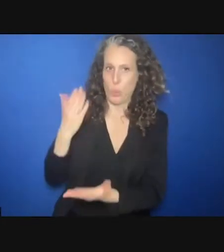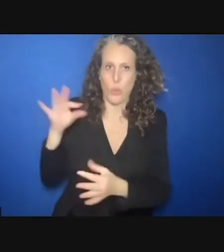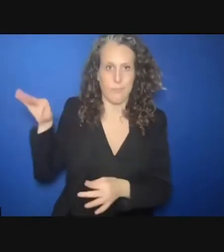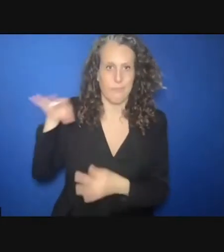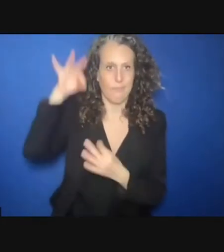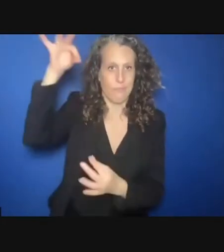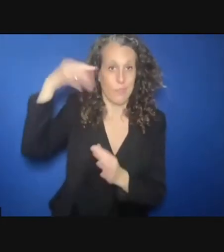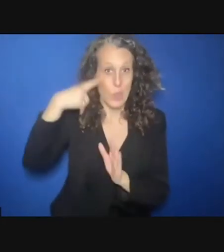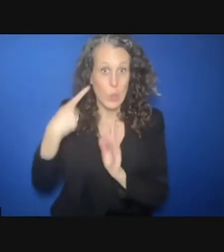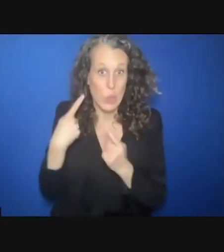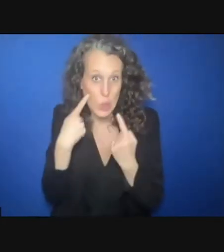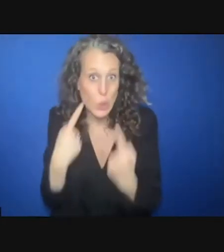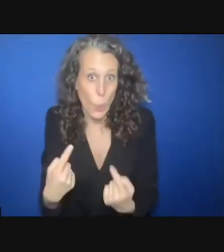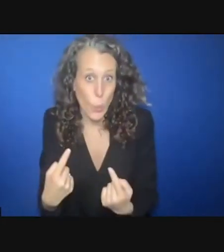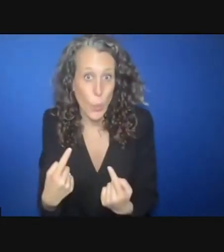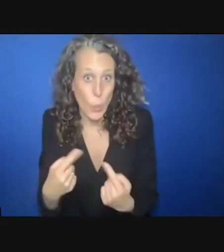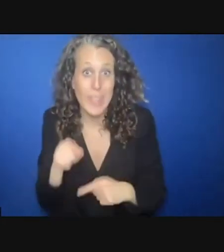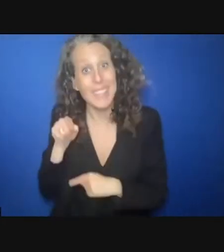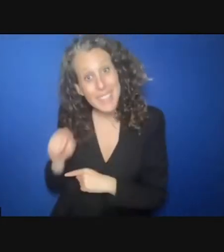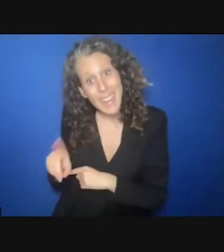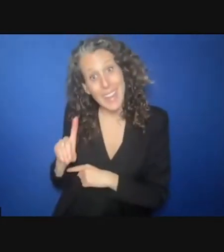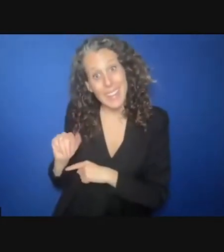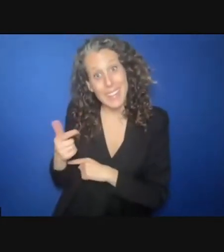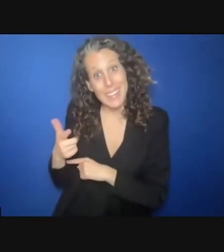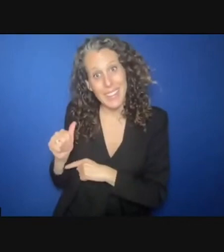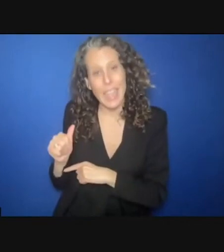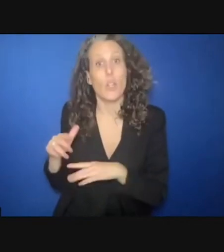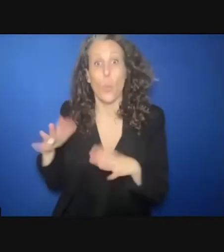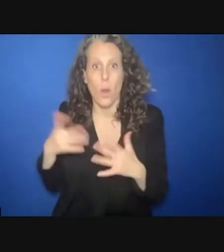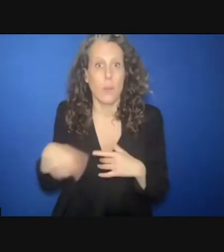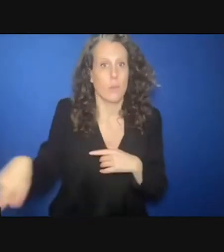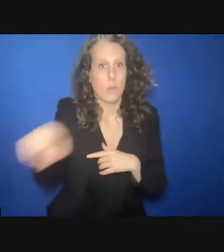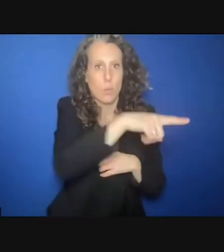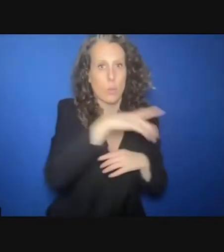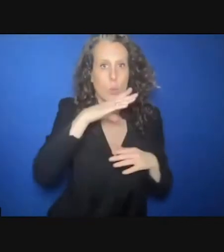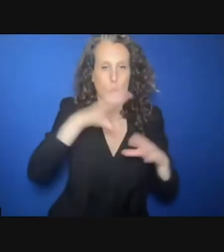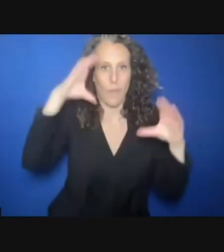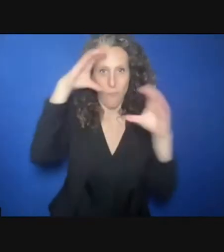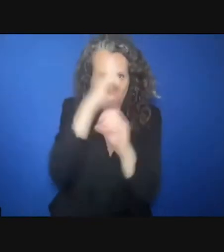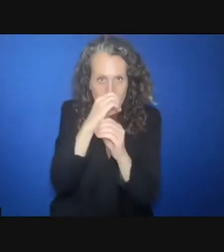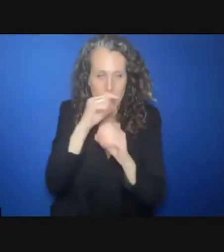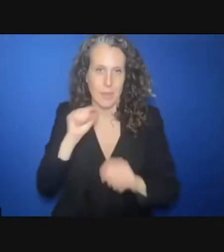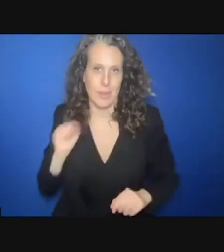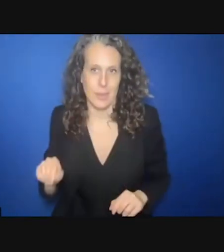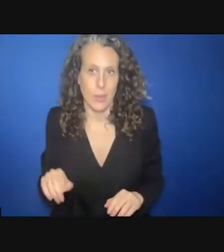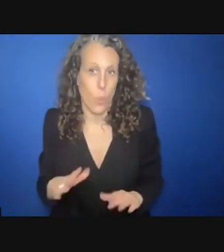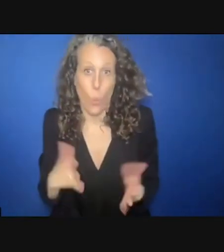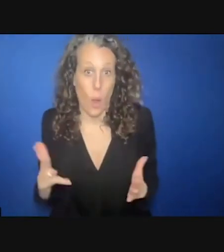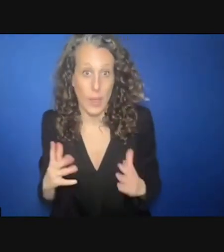And it's data that should focus the minds of the headline writers. One, first headline. In 2020